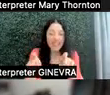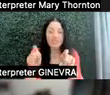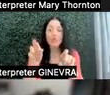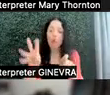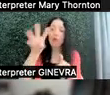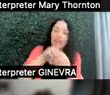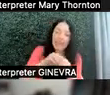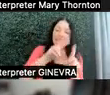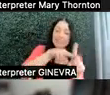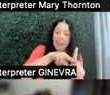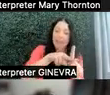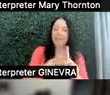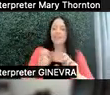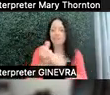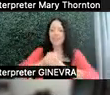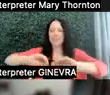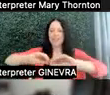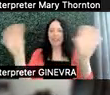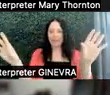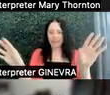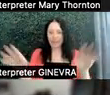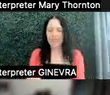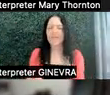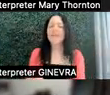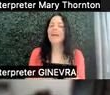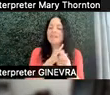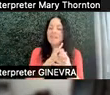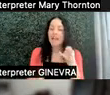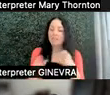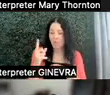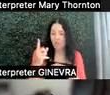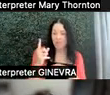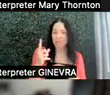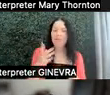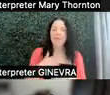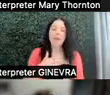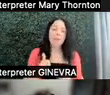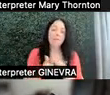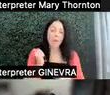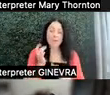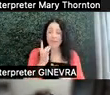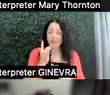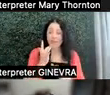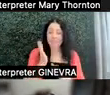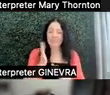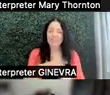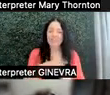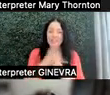so making that clear. And then the last one, my most favorite-- visual supports.